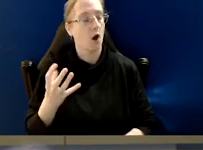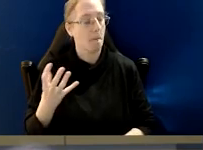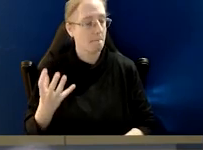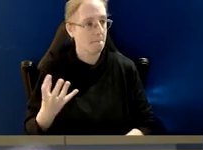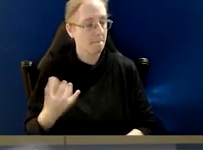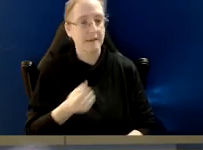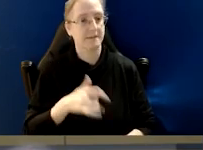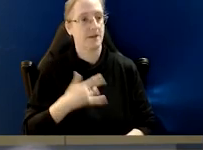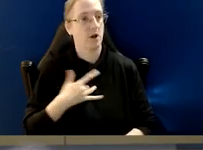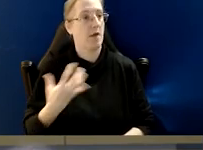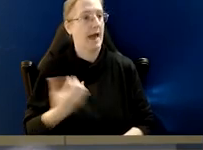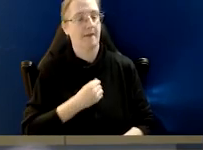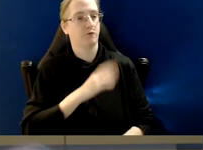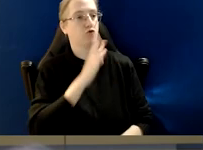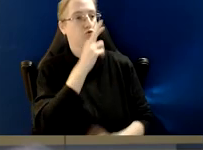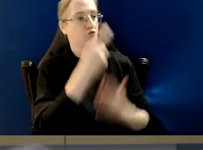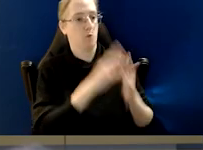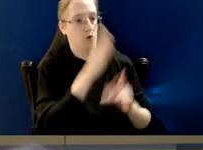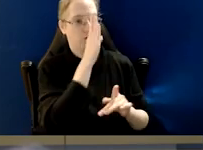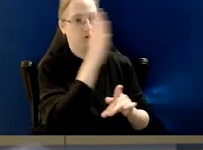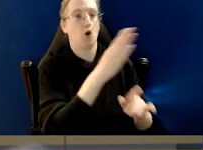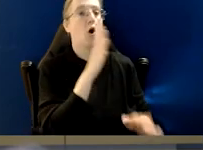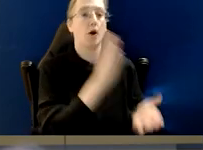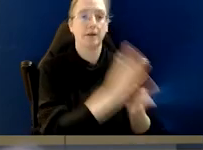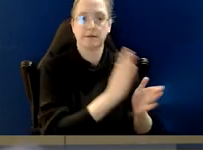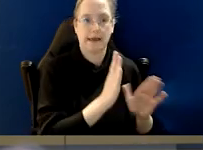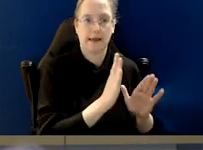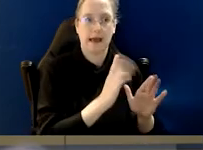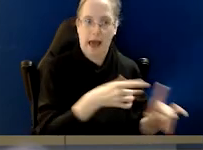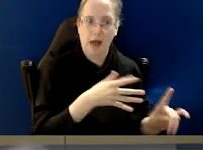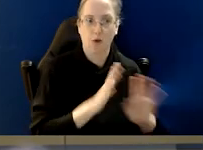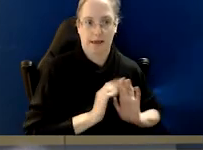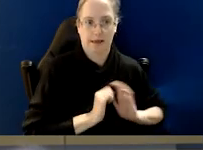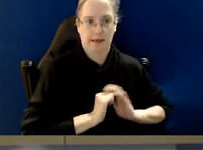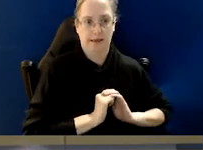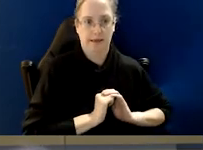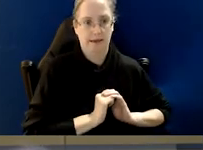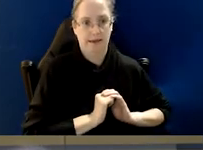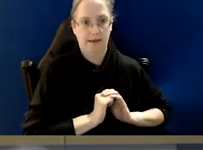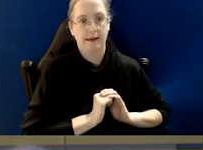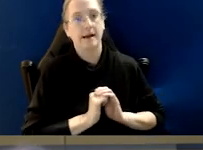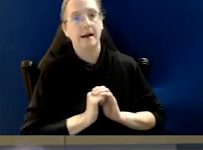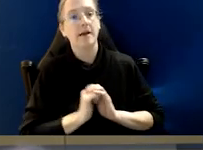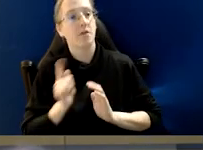other than honestly and accurately. They don't feel constrained to give advice or